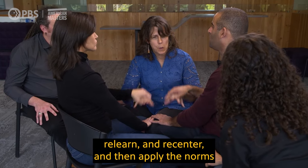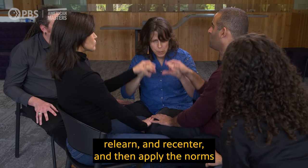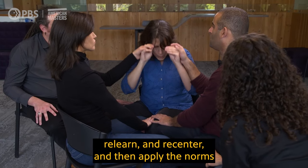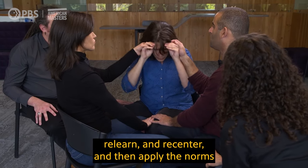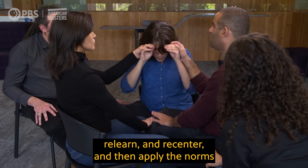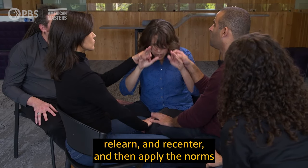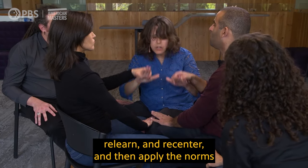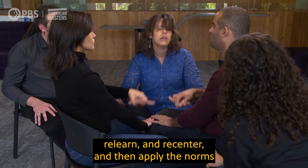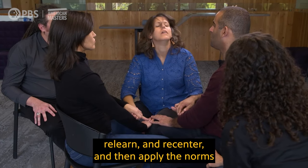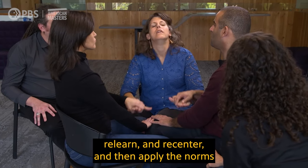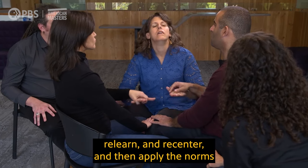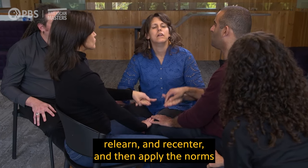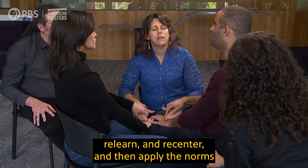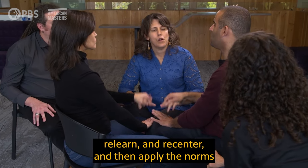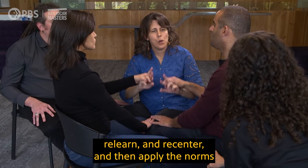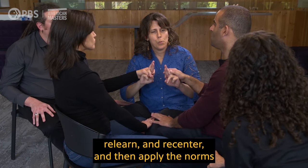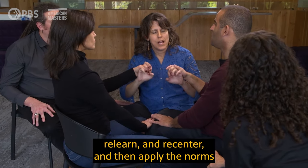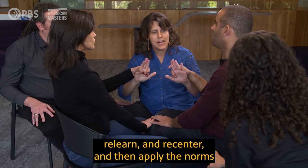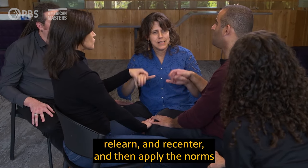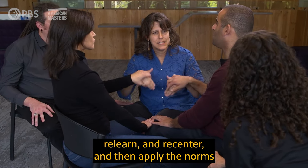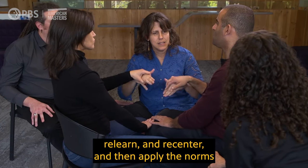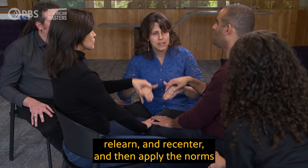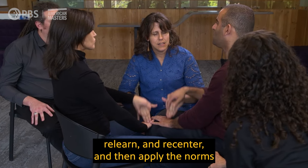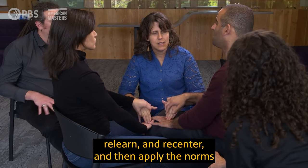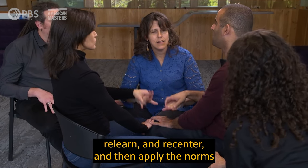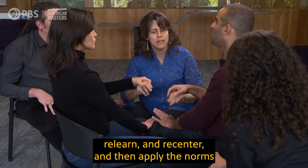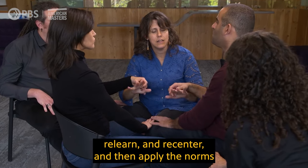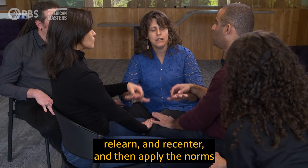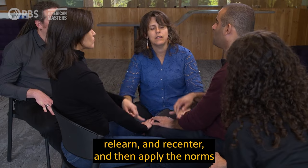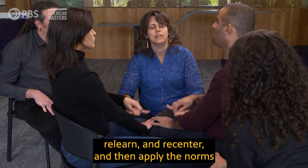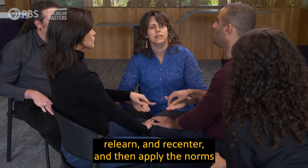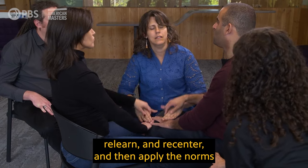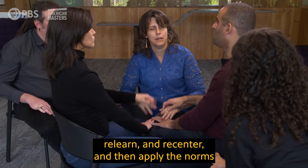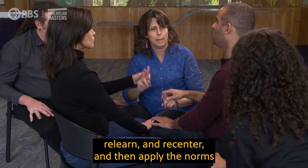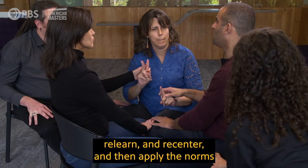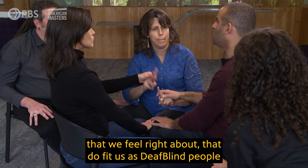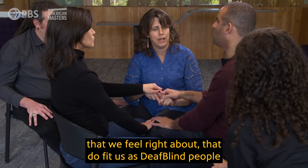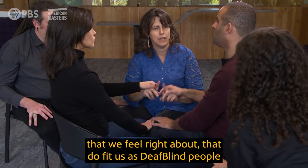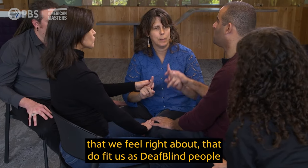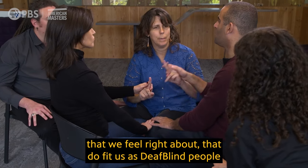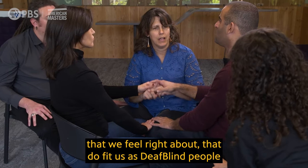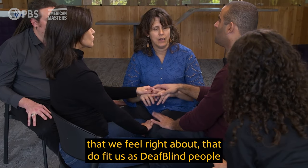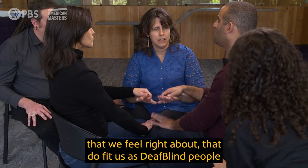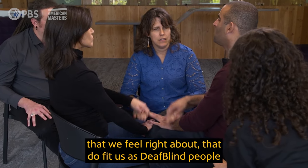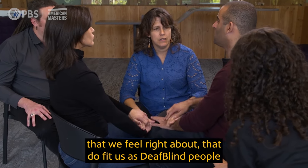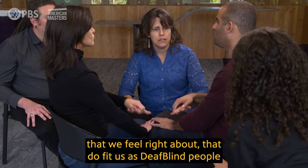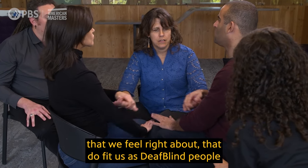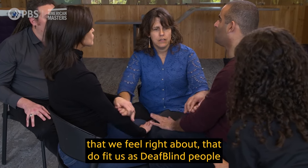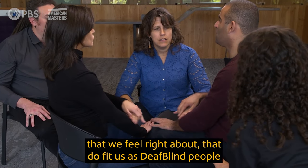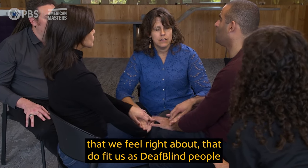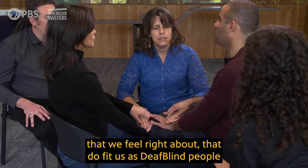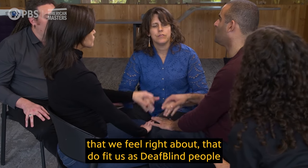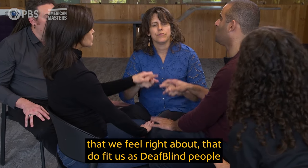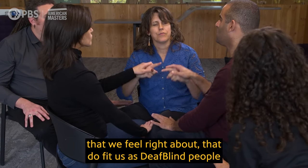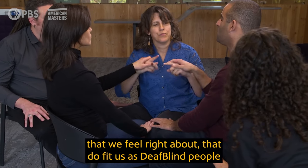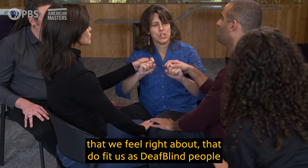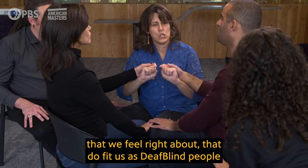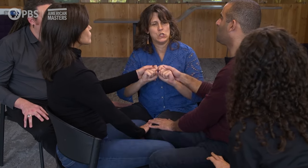relearn, and recenter, and then apply the norms that we feel right about, that do fit us as DeafBlind people